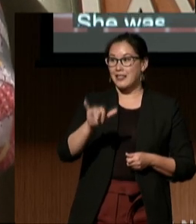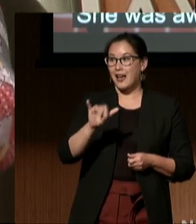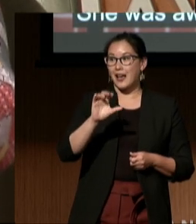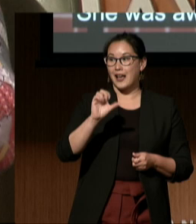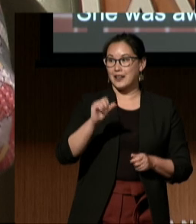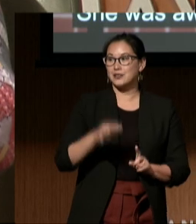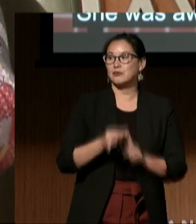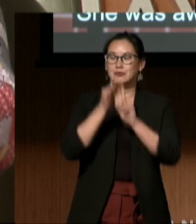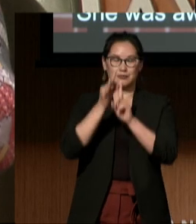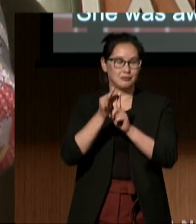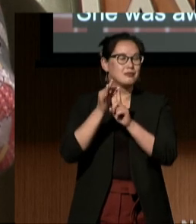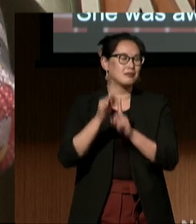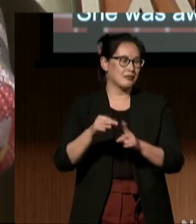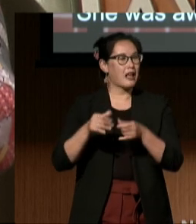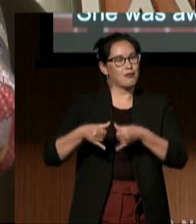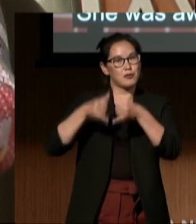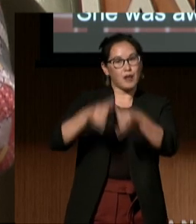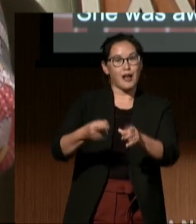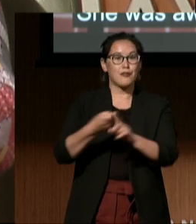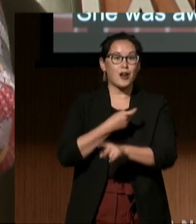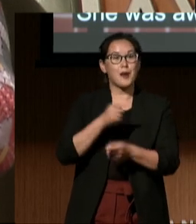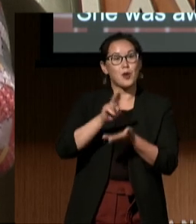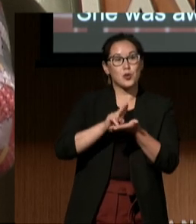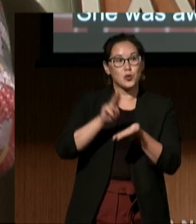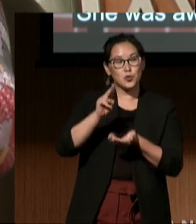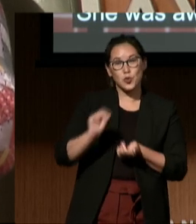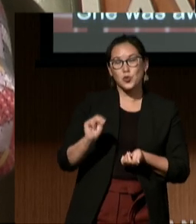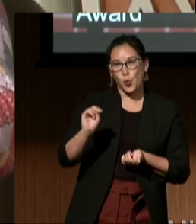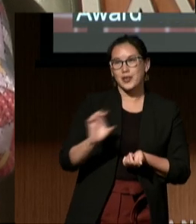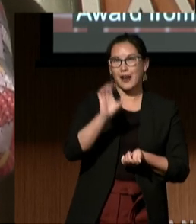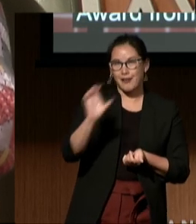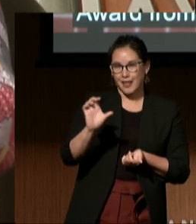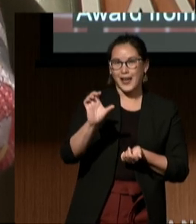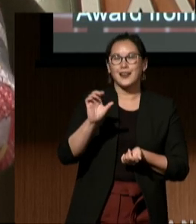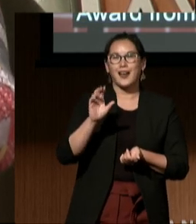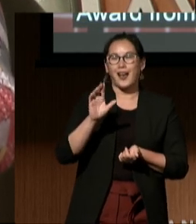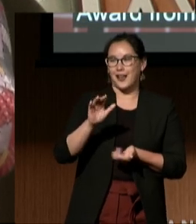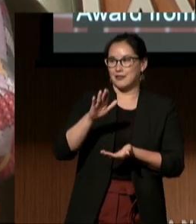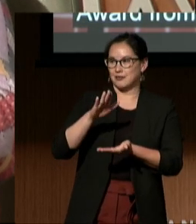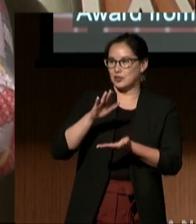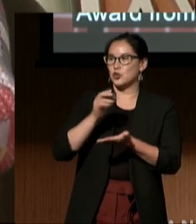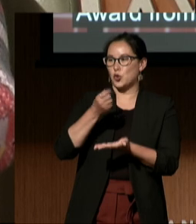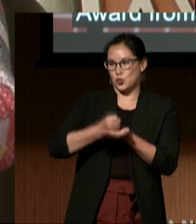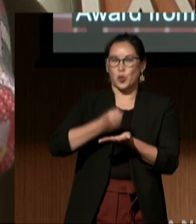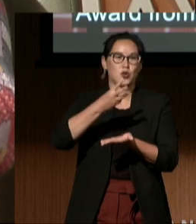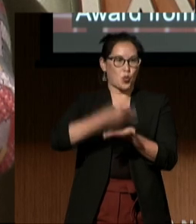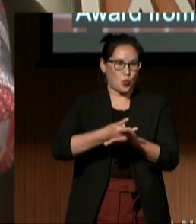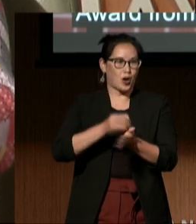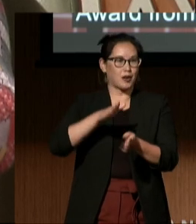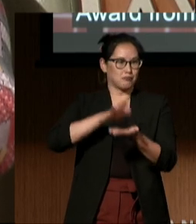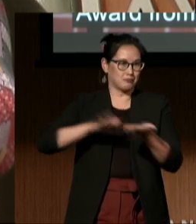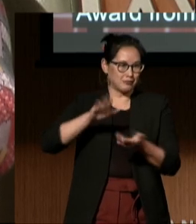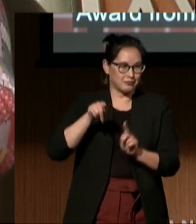from the University of North Carolina School of Social Work. Now, due to barriers that many of us had faced